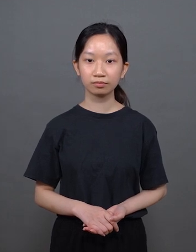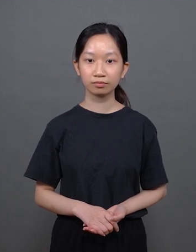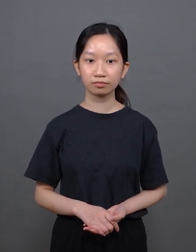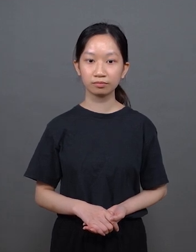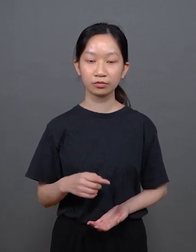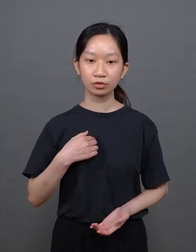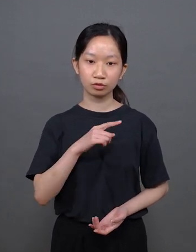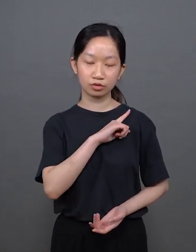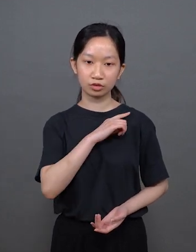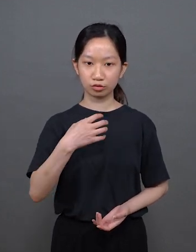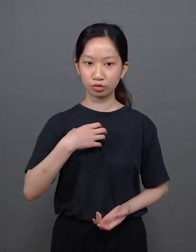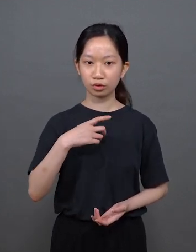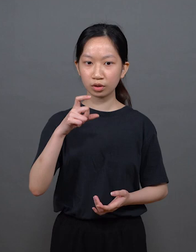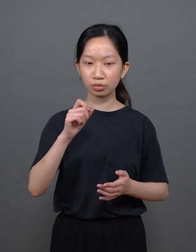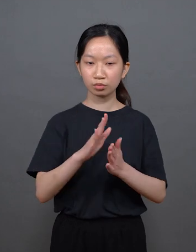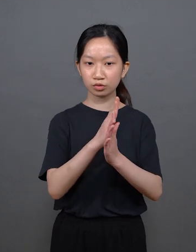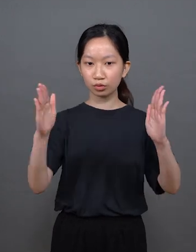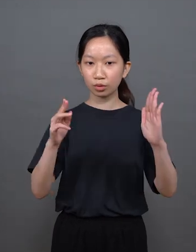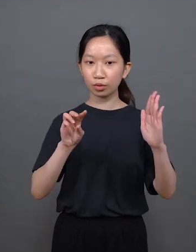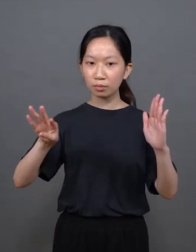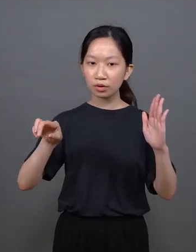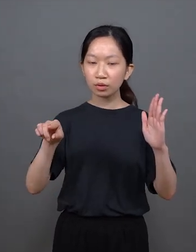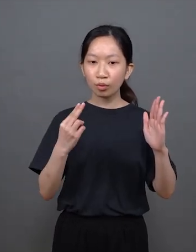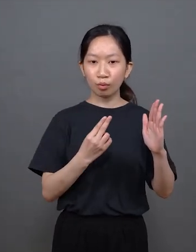[Mandarin] The end of the 1990s was not a very active period in the Shanghai art scene